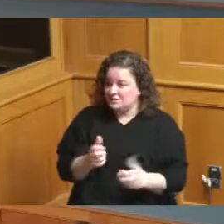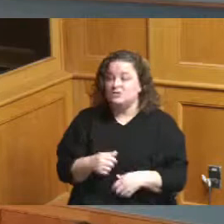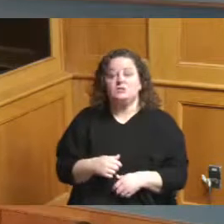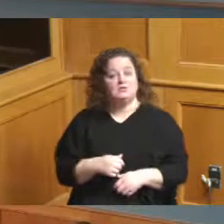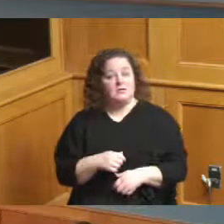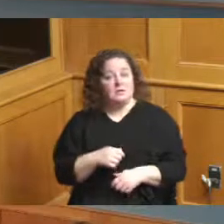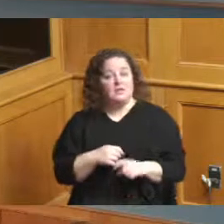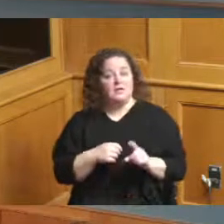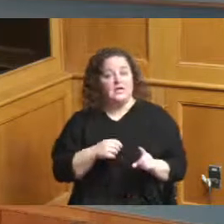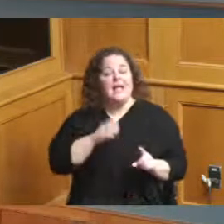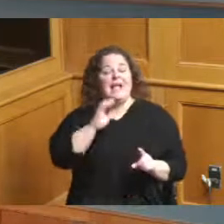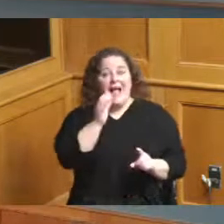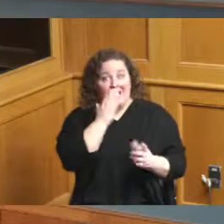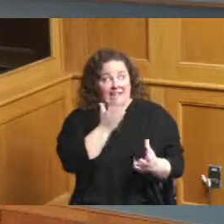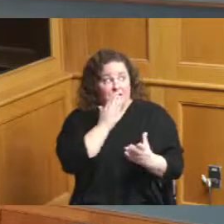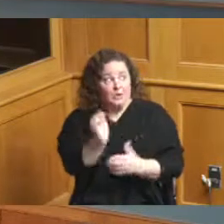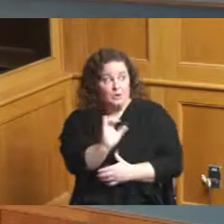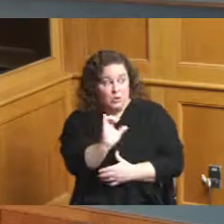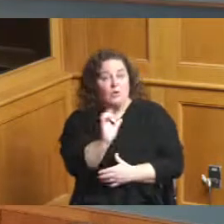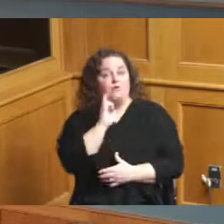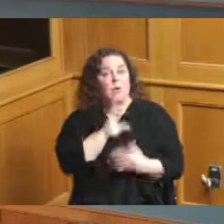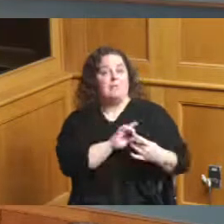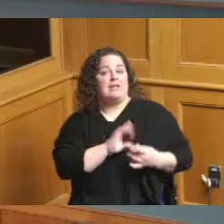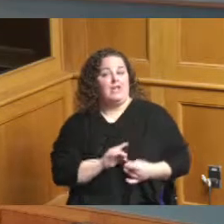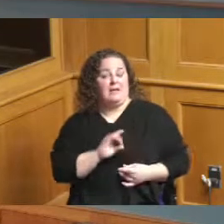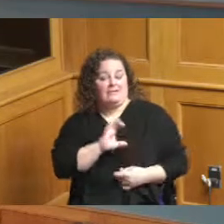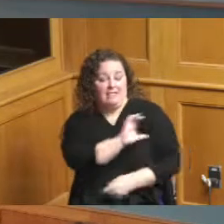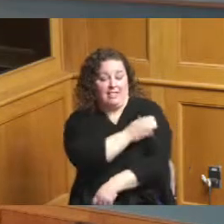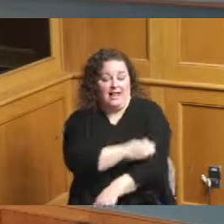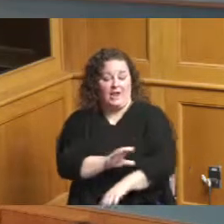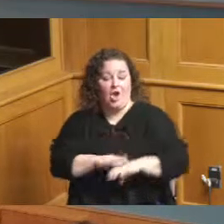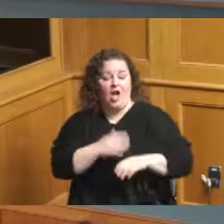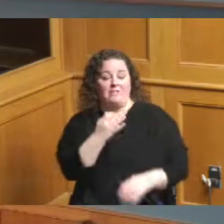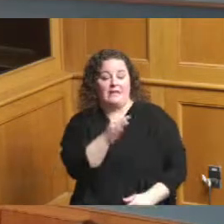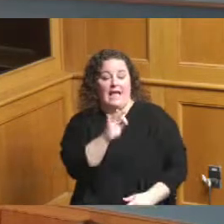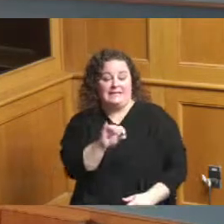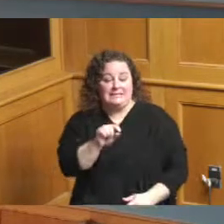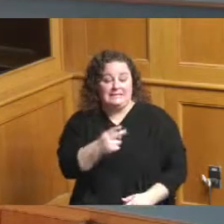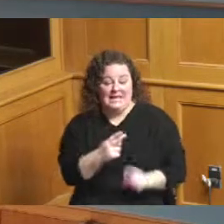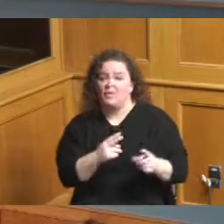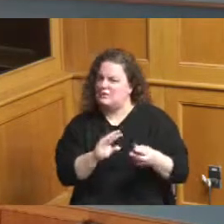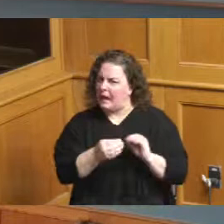up about the clinic on the 19th even though the numbers were lower if we can get one person that's